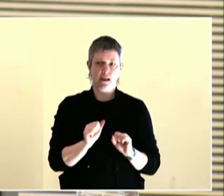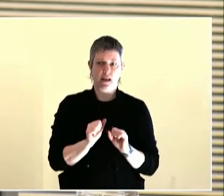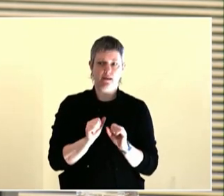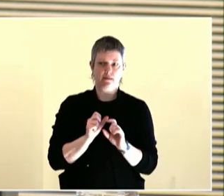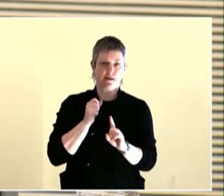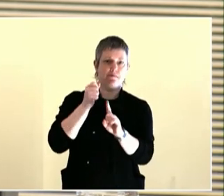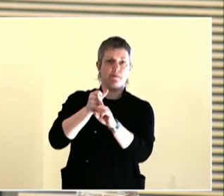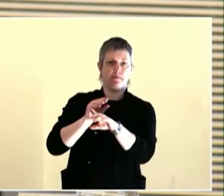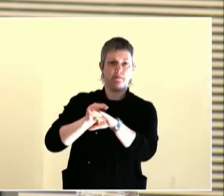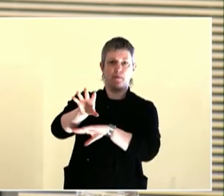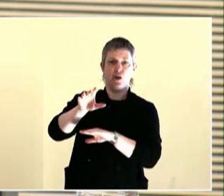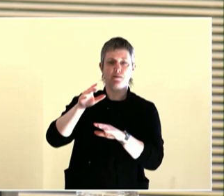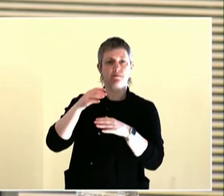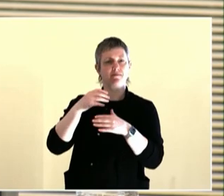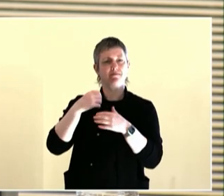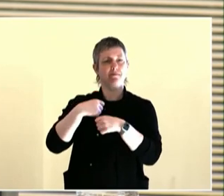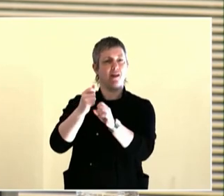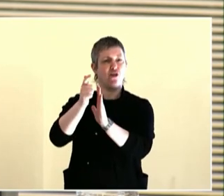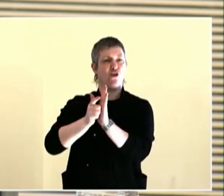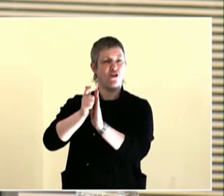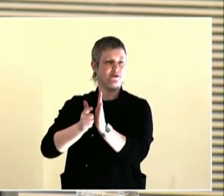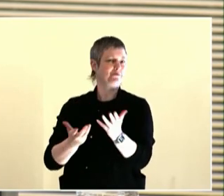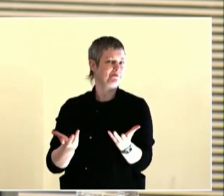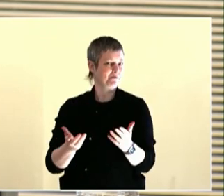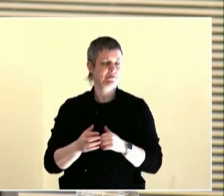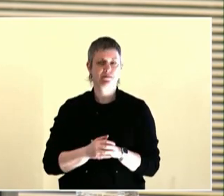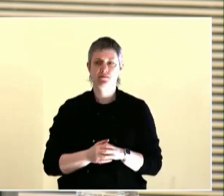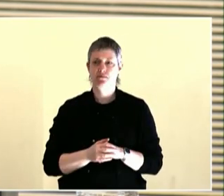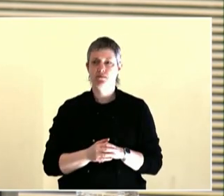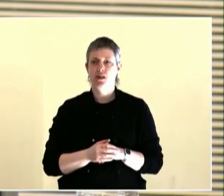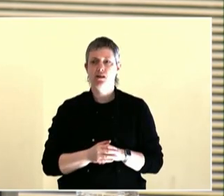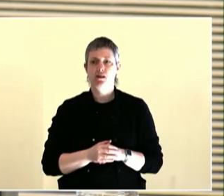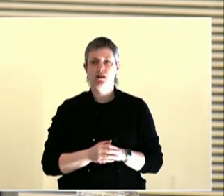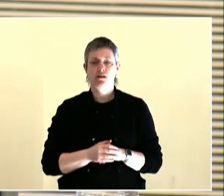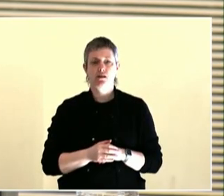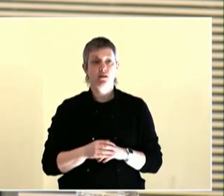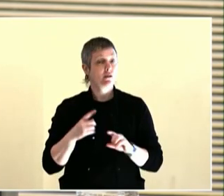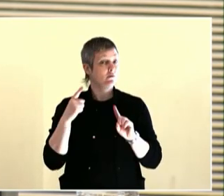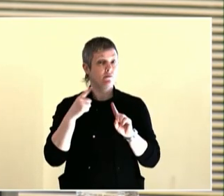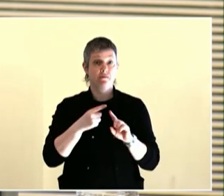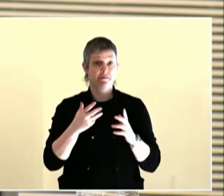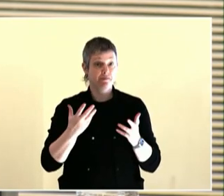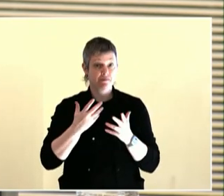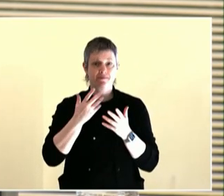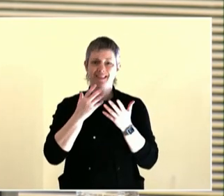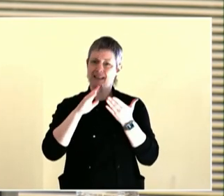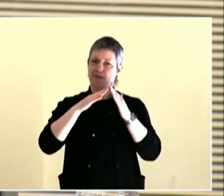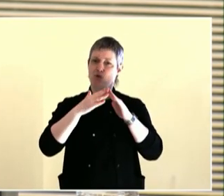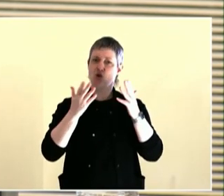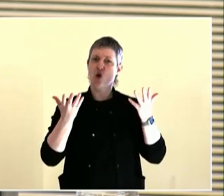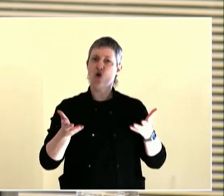Latino Network, and when we first received this fund, staff